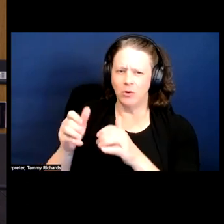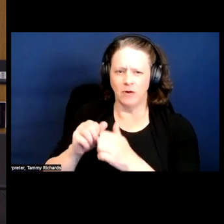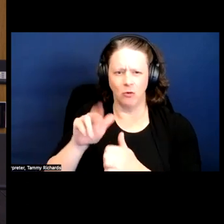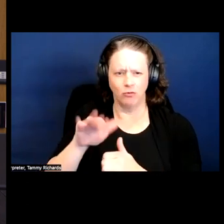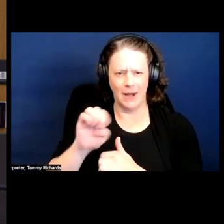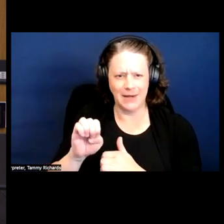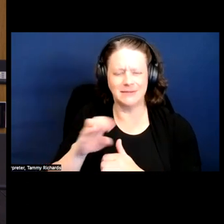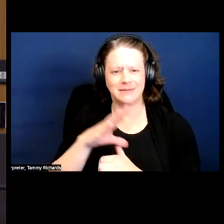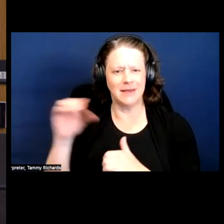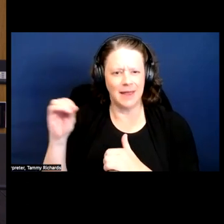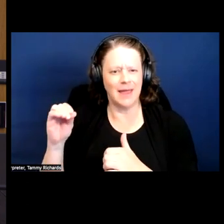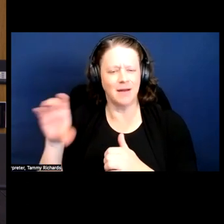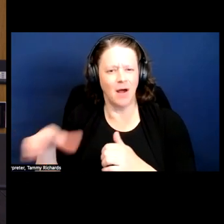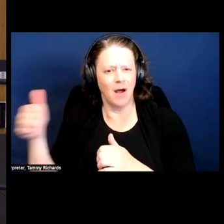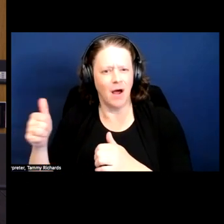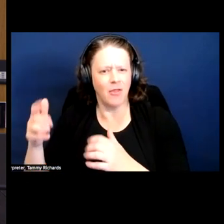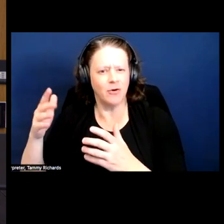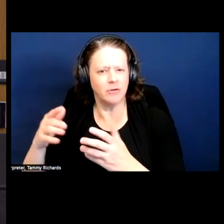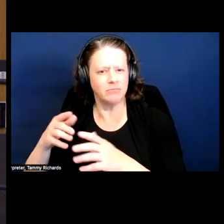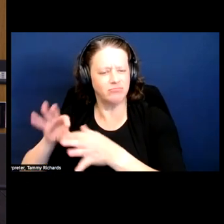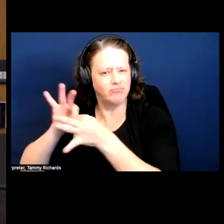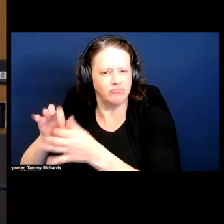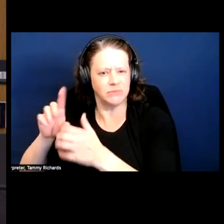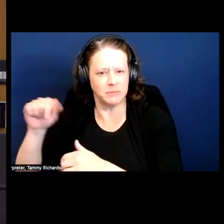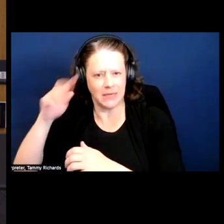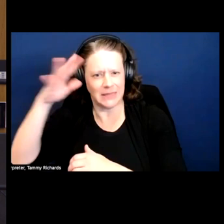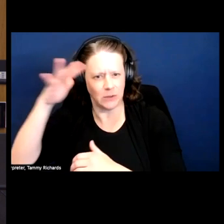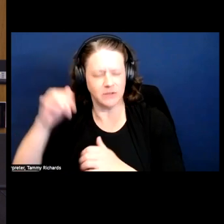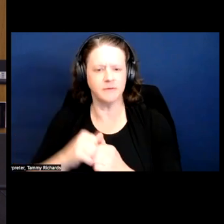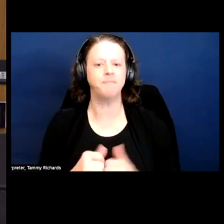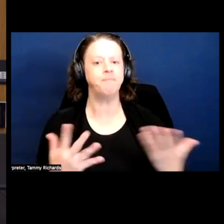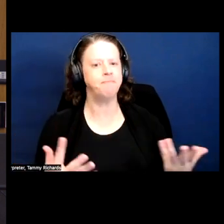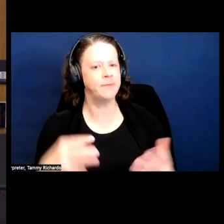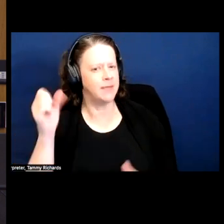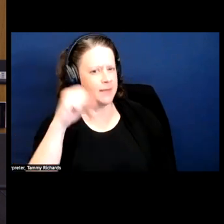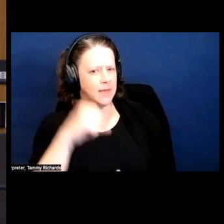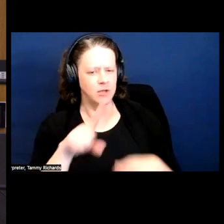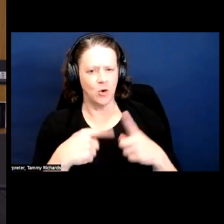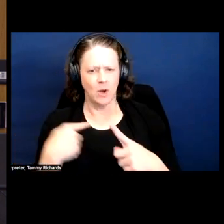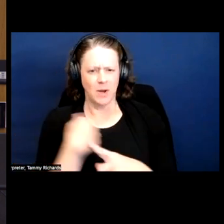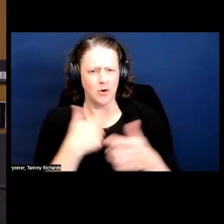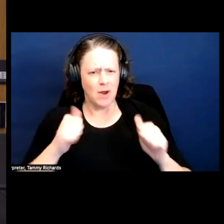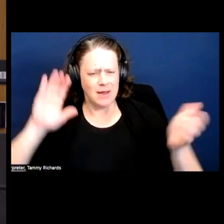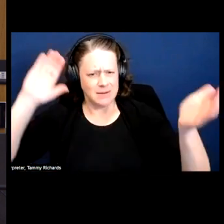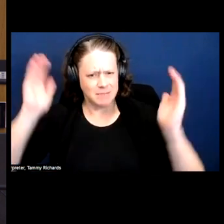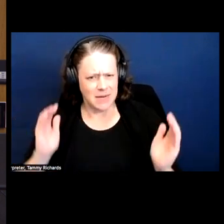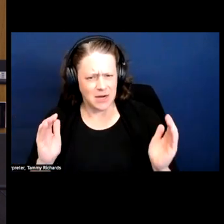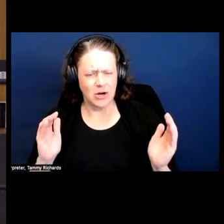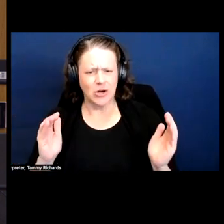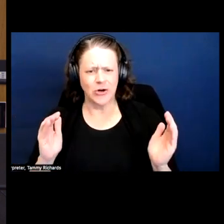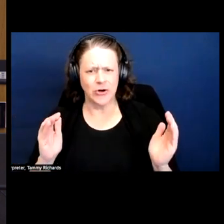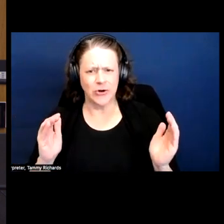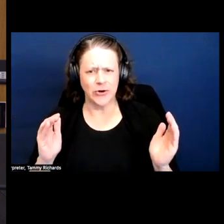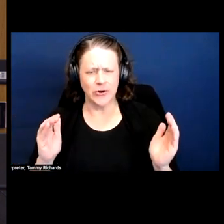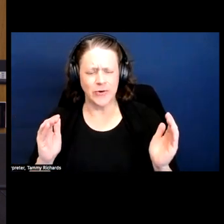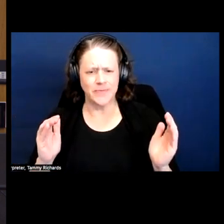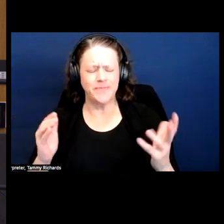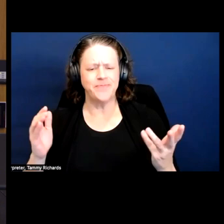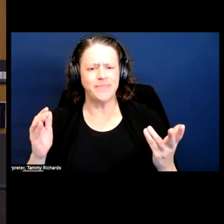Yeah, I think when we move toward analogies and comparisons, it makes hard for